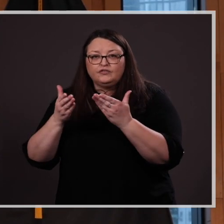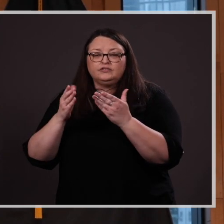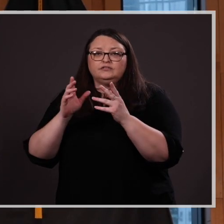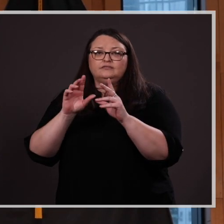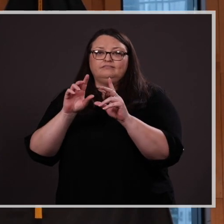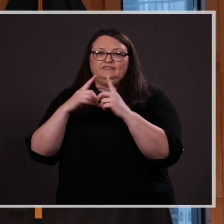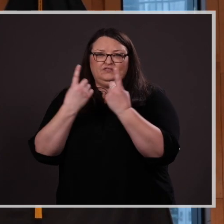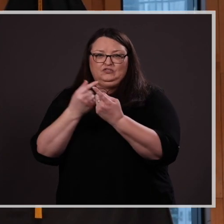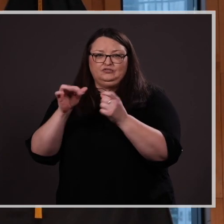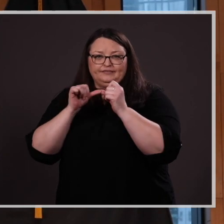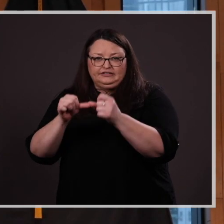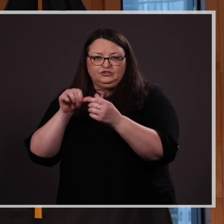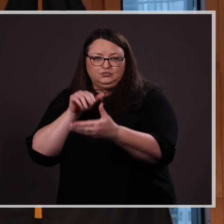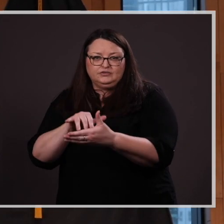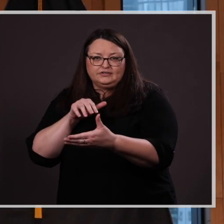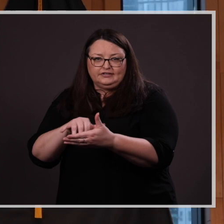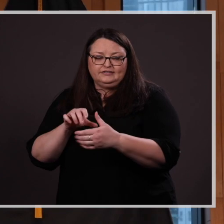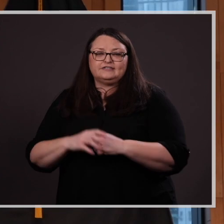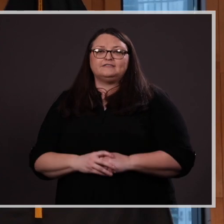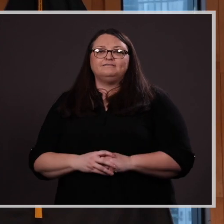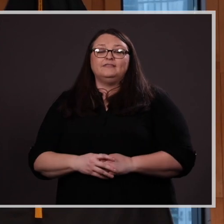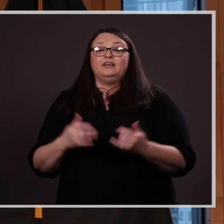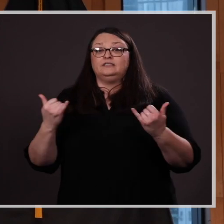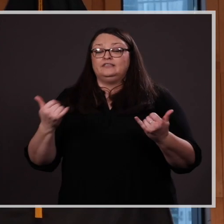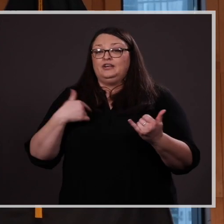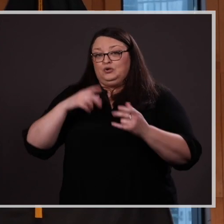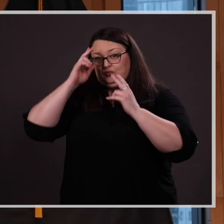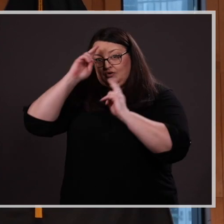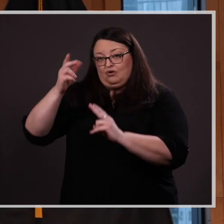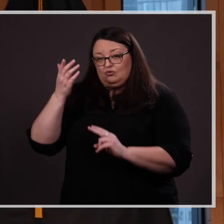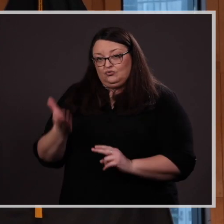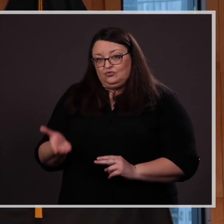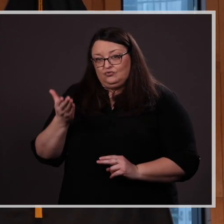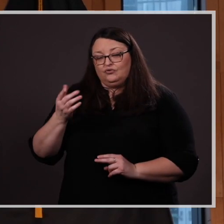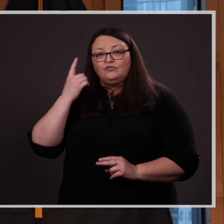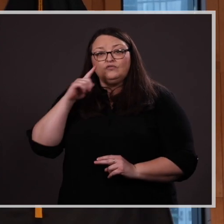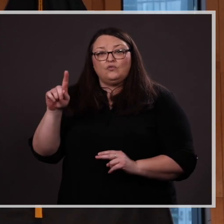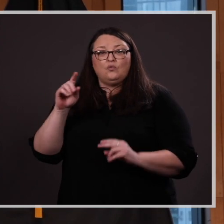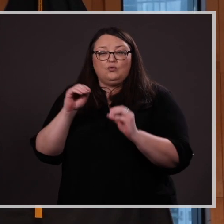of Continuing Studies. Today, we honor her for more than just her